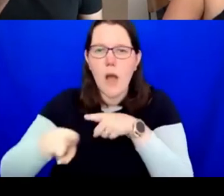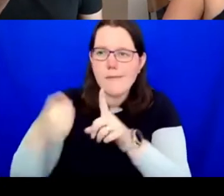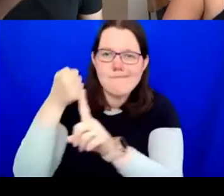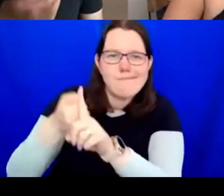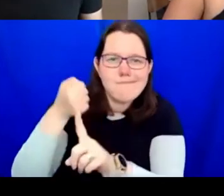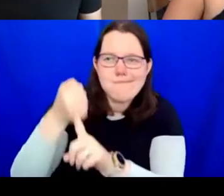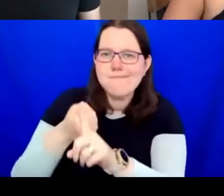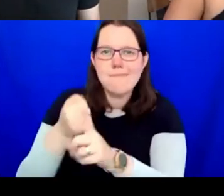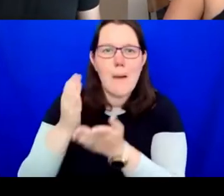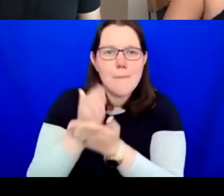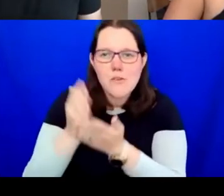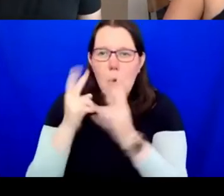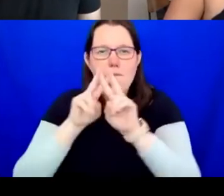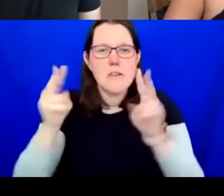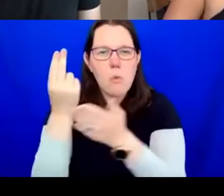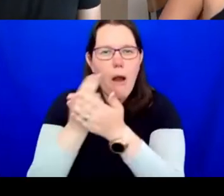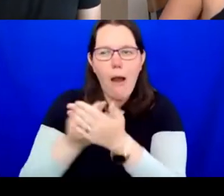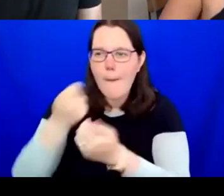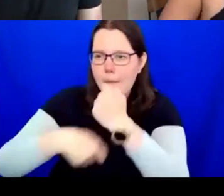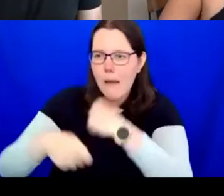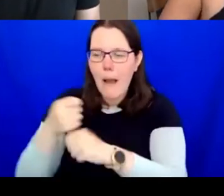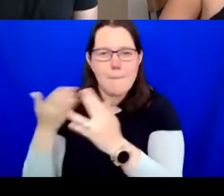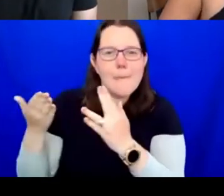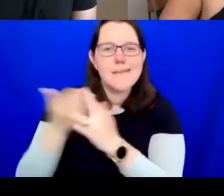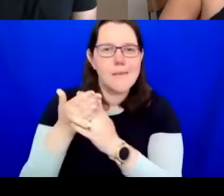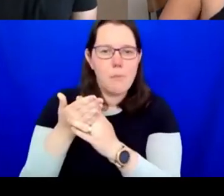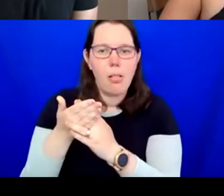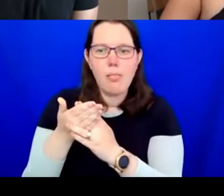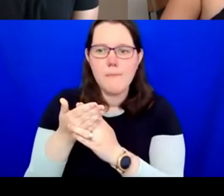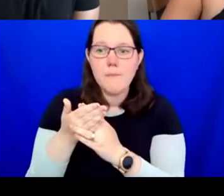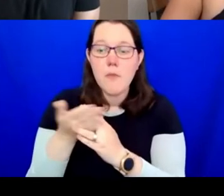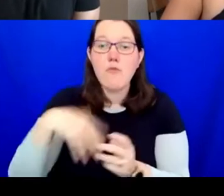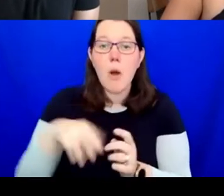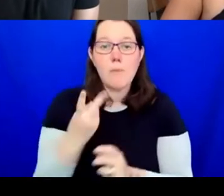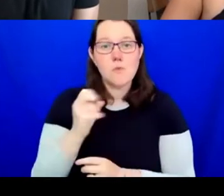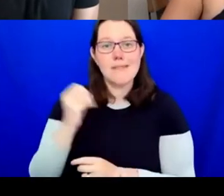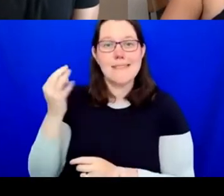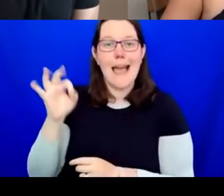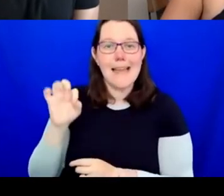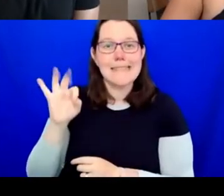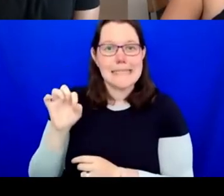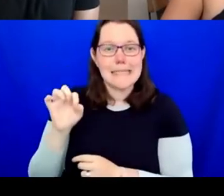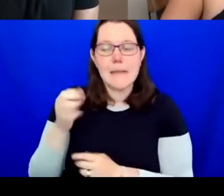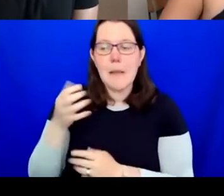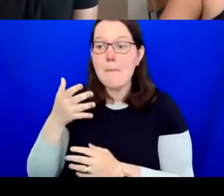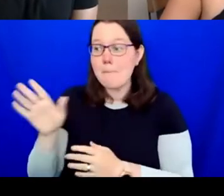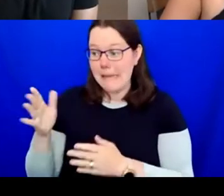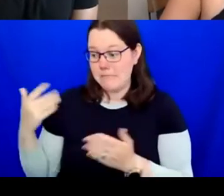disabled people. Since 2018, DASH has worked with partners MMAC, Midlands Art Centre in Birmingham,